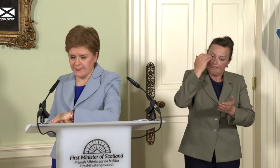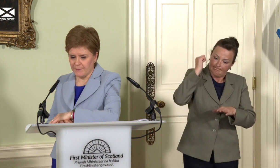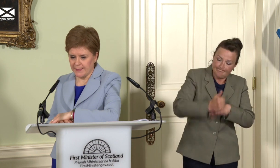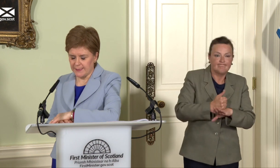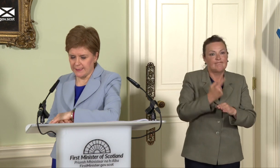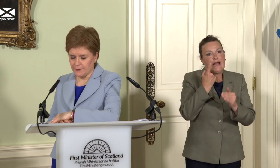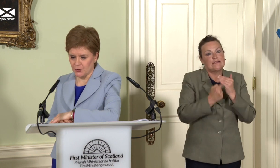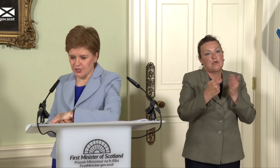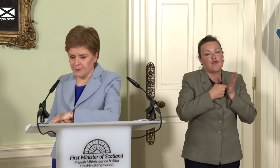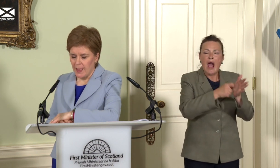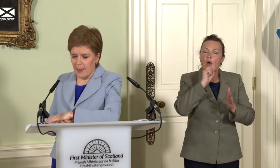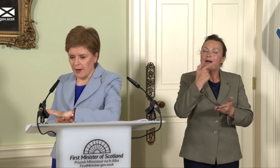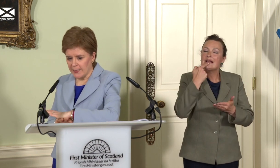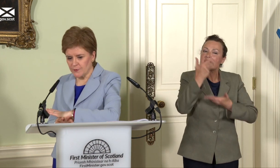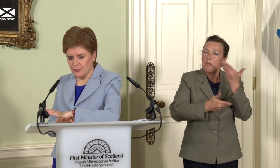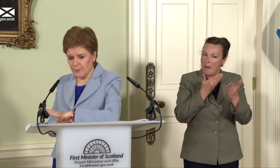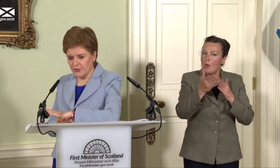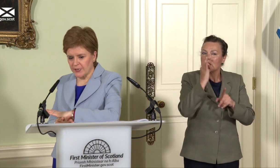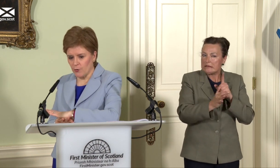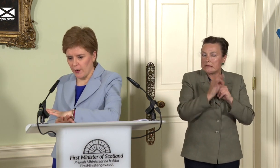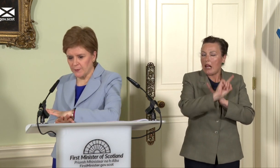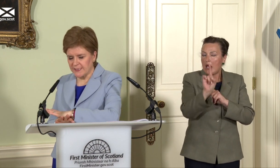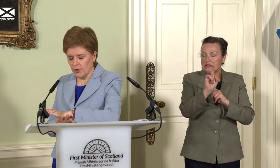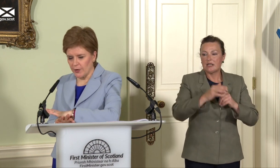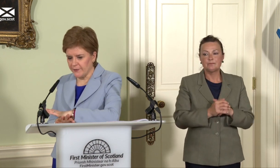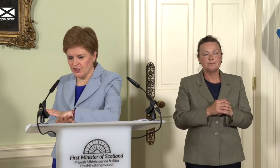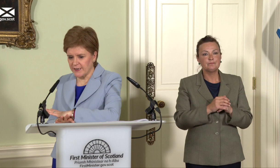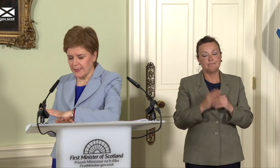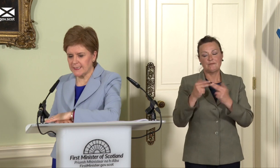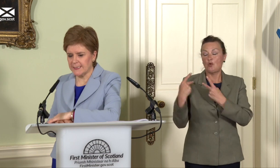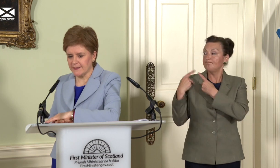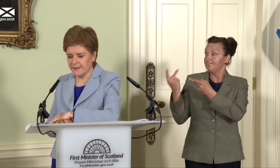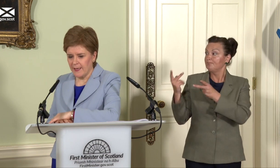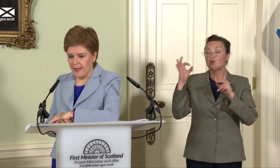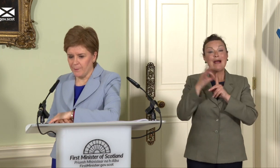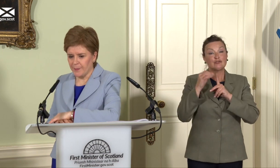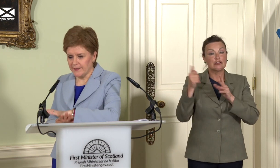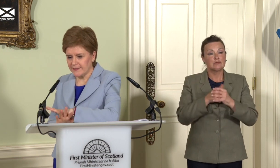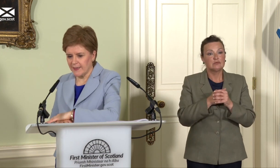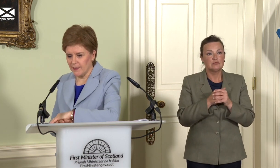very near future. I will hand over to Patrick now. All I would say in the generality here is, and I